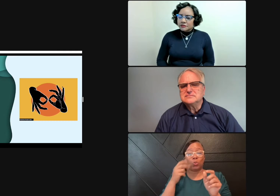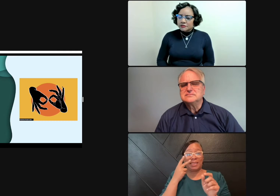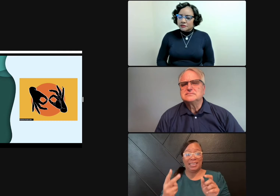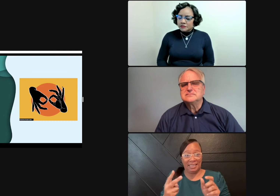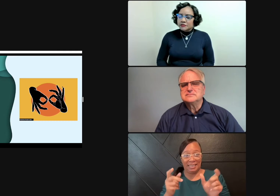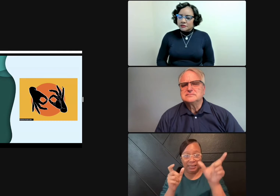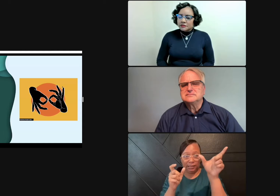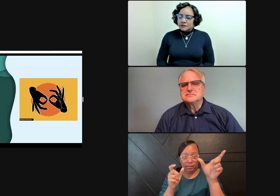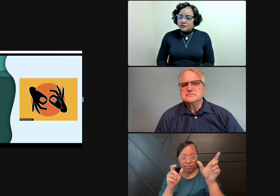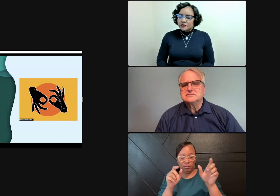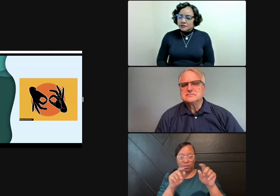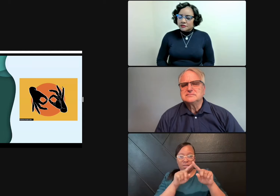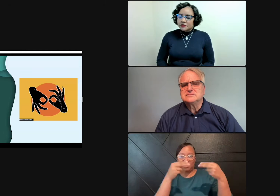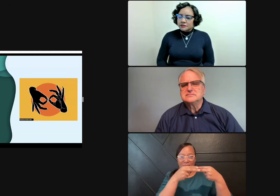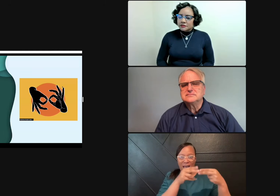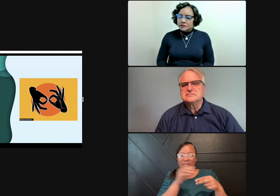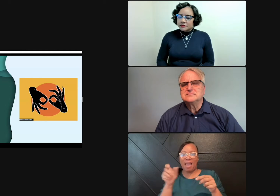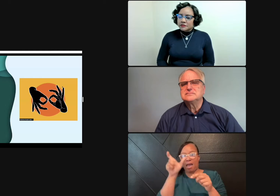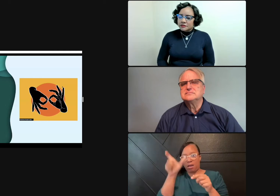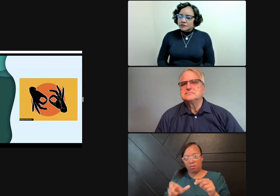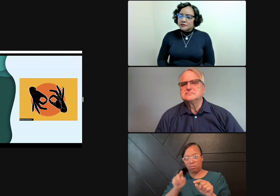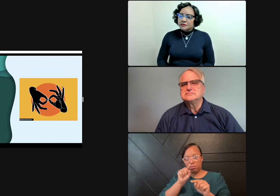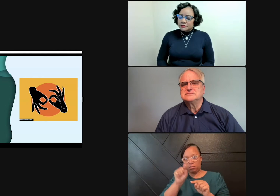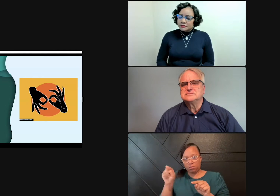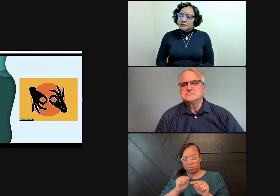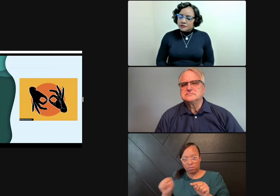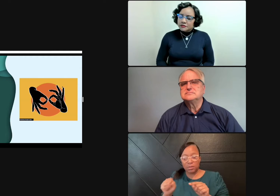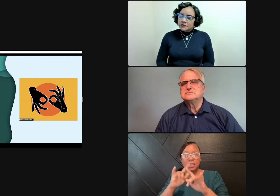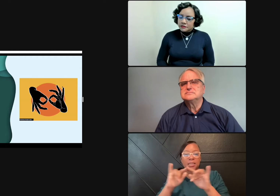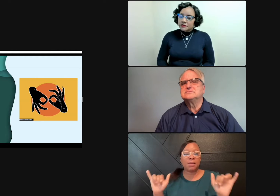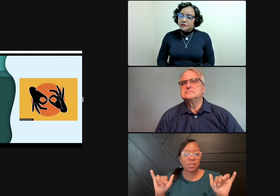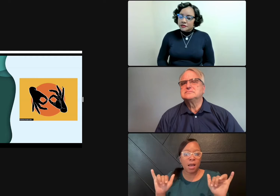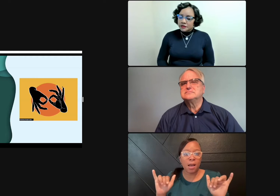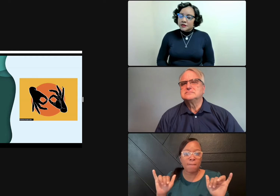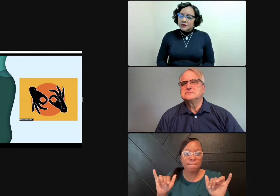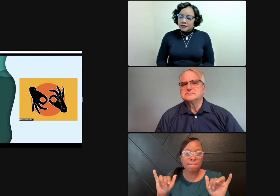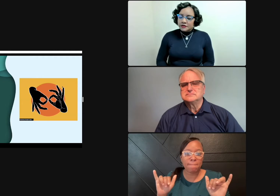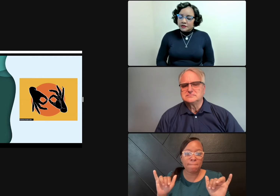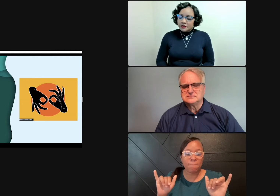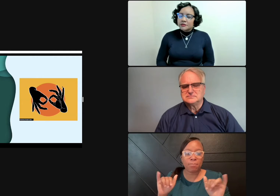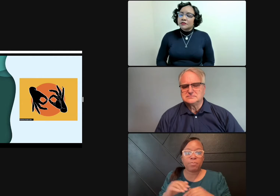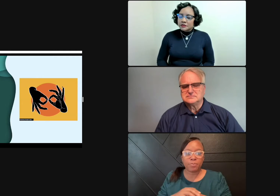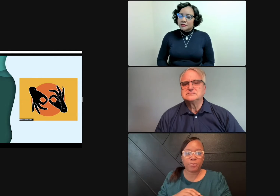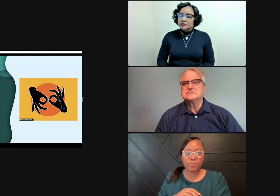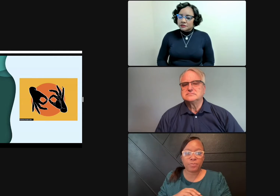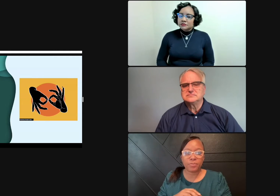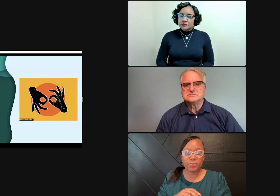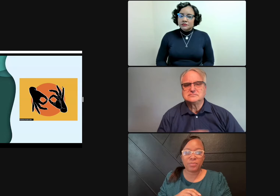is looking at the presentation in gallery view so that you can see the slides, as well as the presenters at the same time.